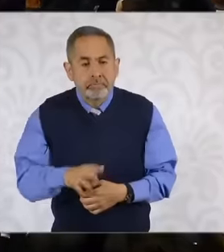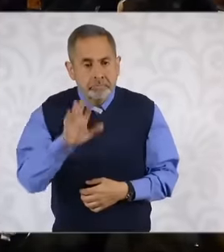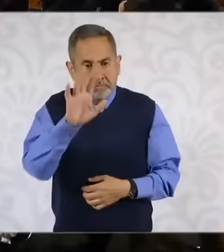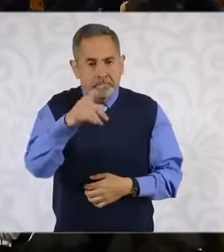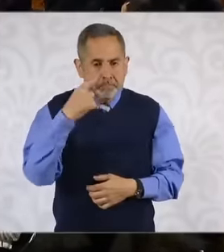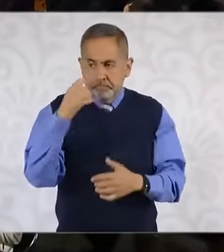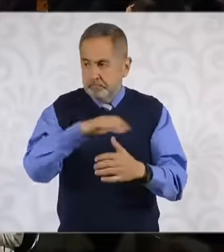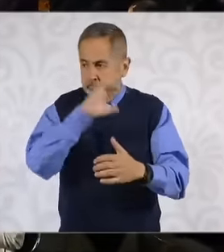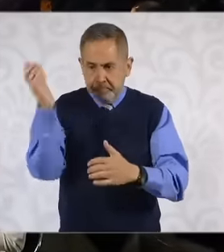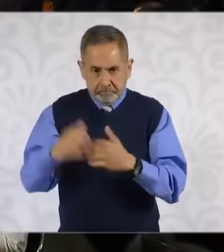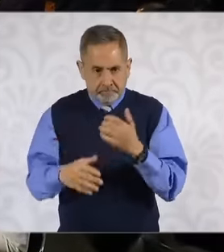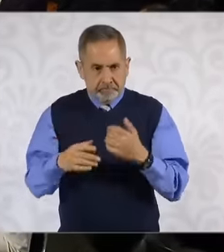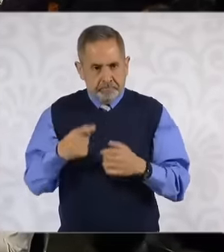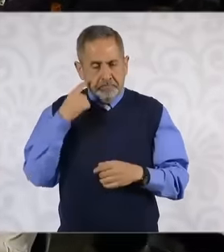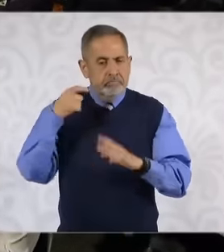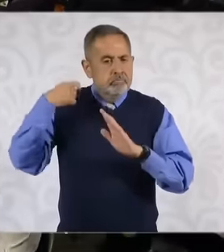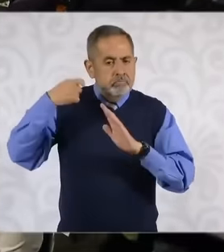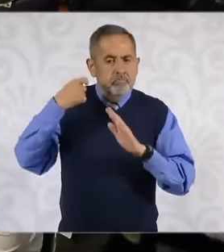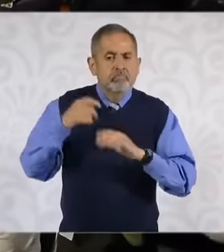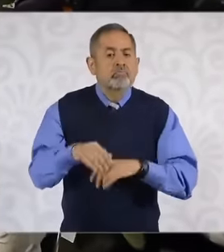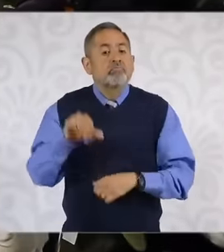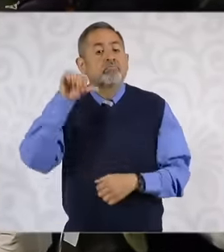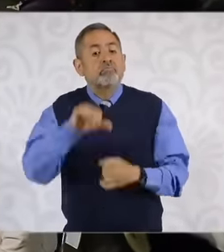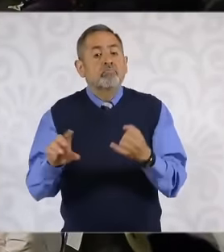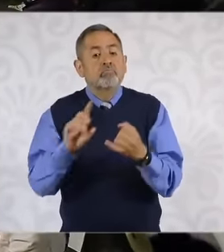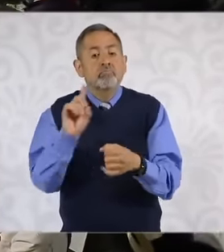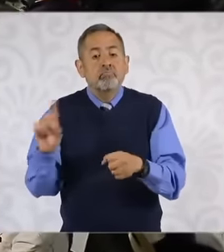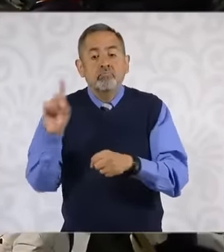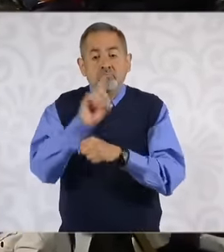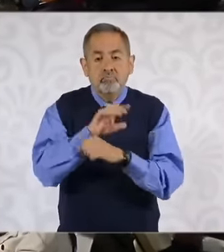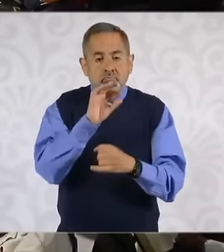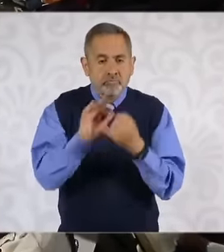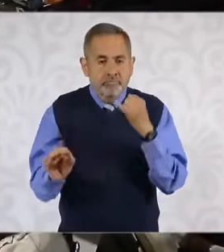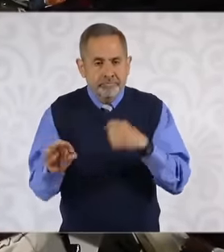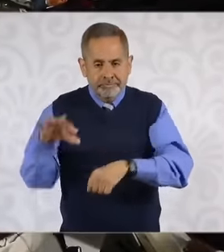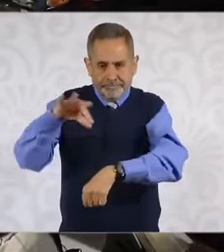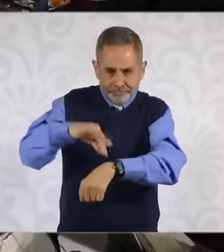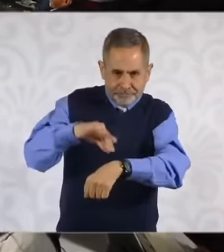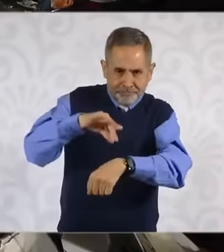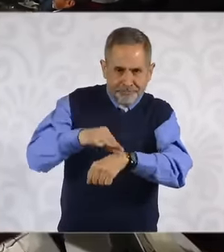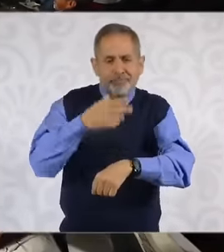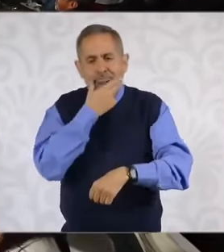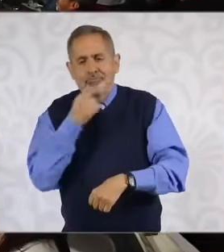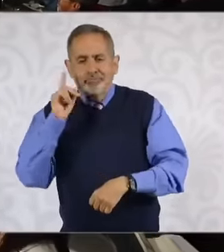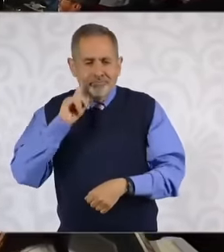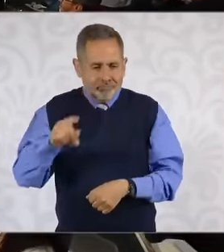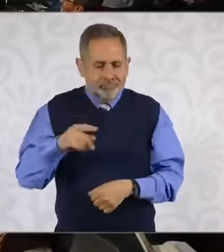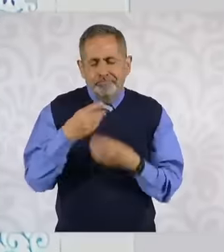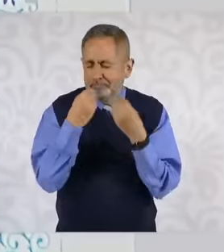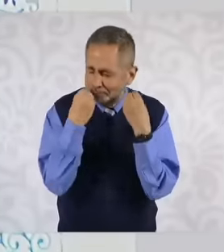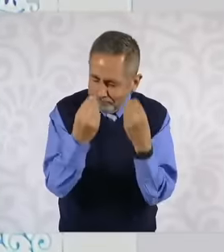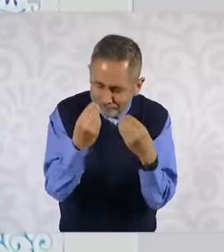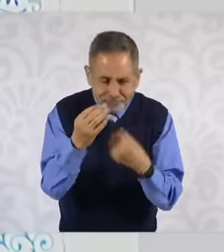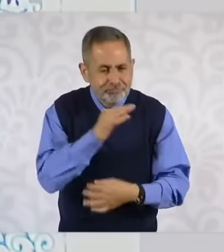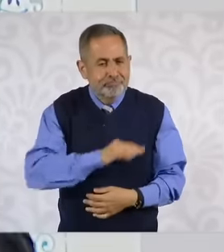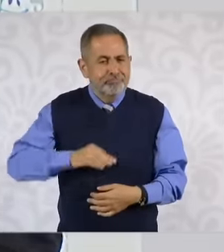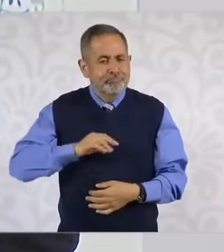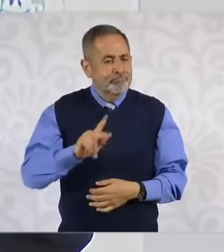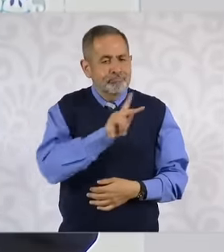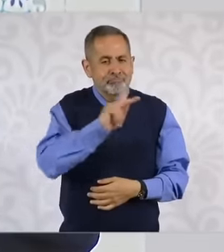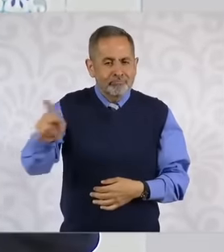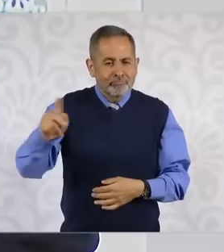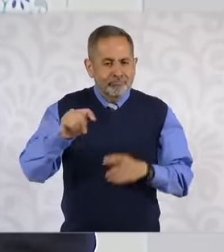eh Today is the day of the doctor. Congratulations to all those who carry out this great